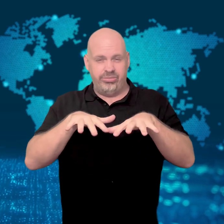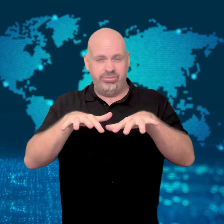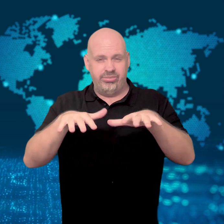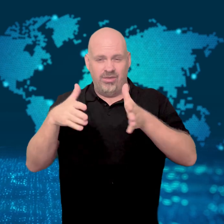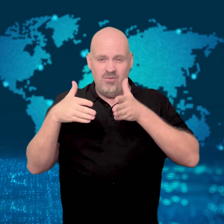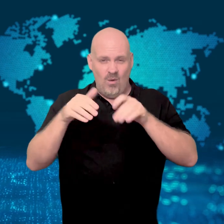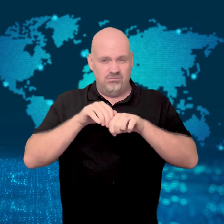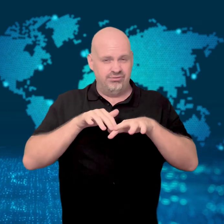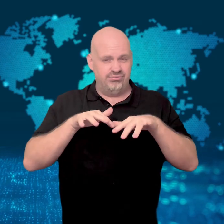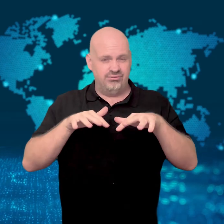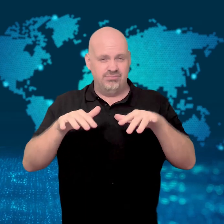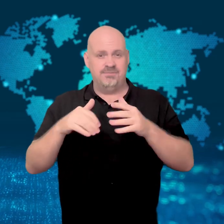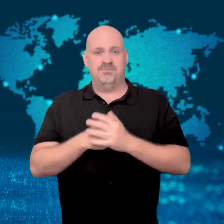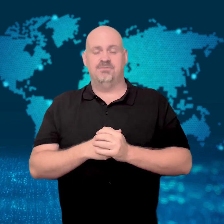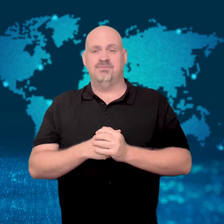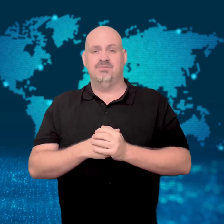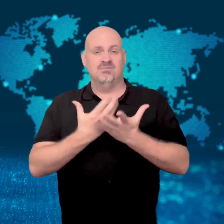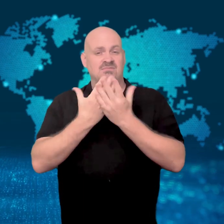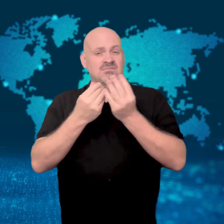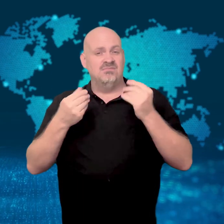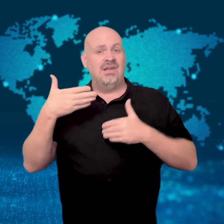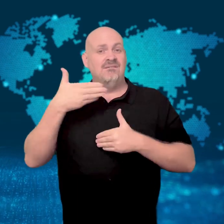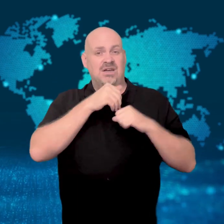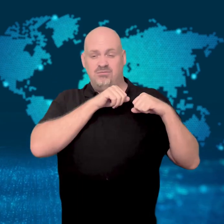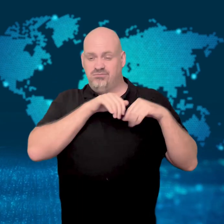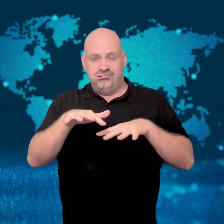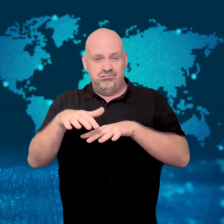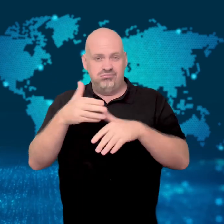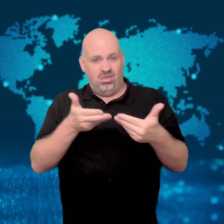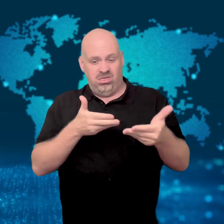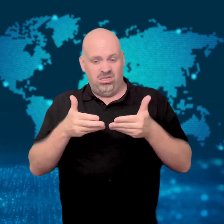and debris filled the street.